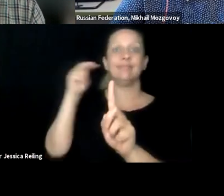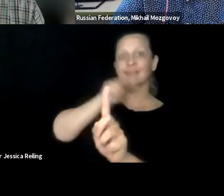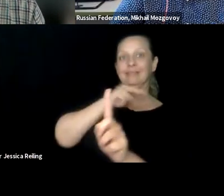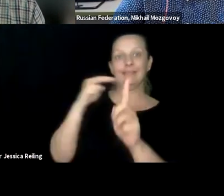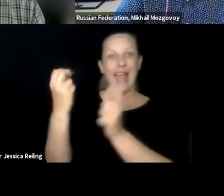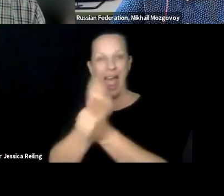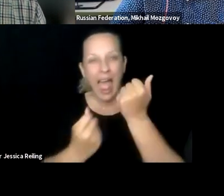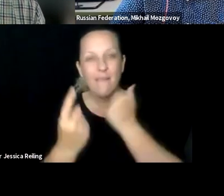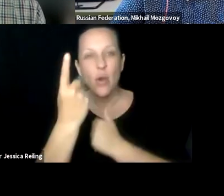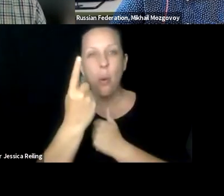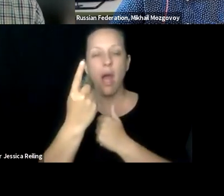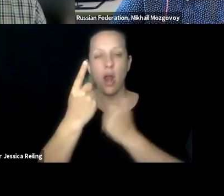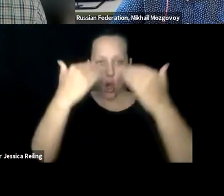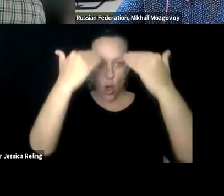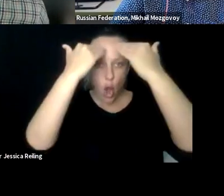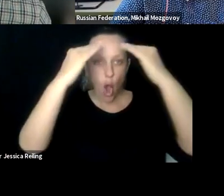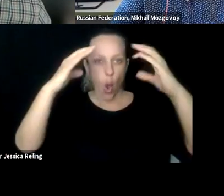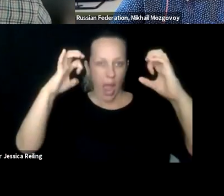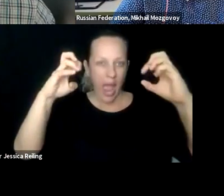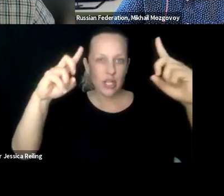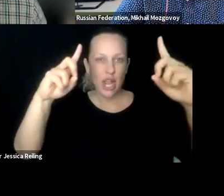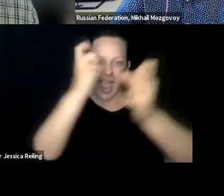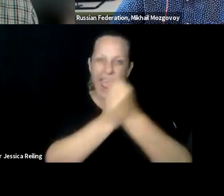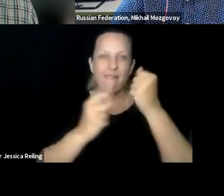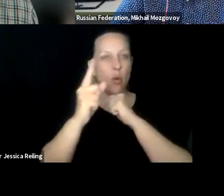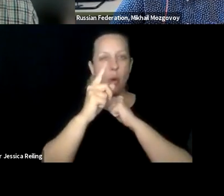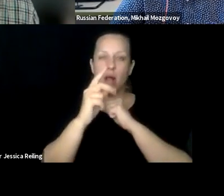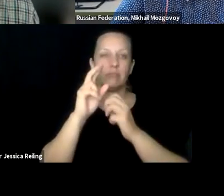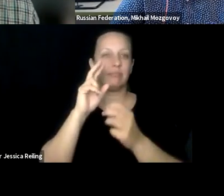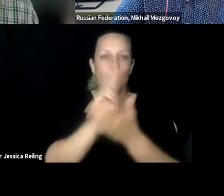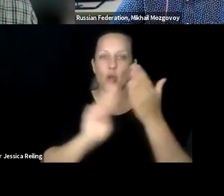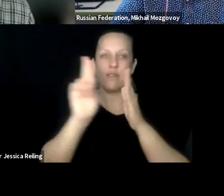or one single person's perspective. That it can be part of an institutional norm and institutional value.